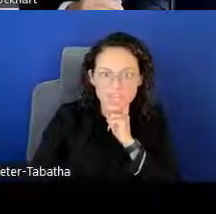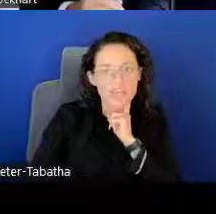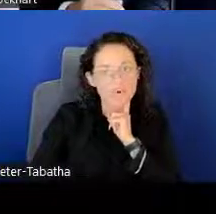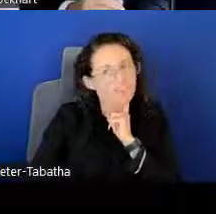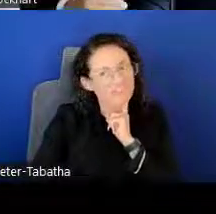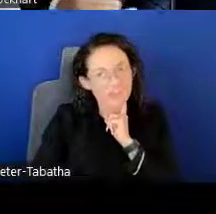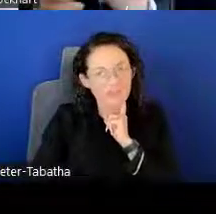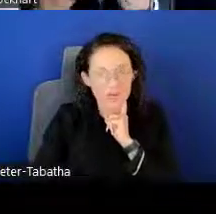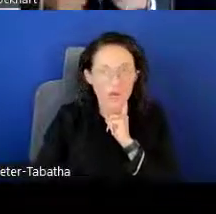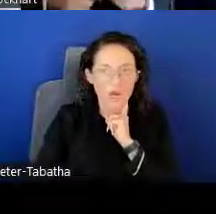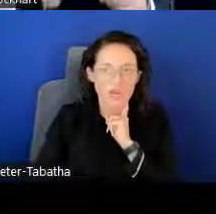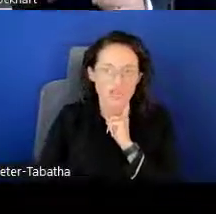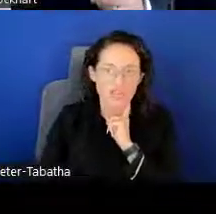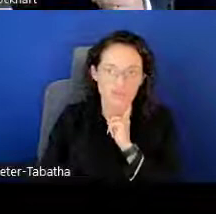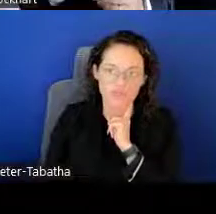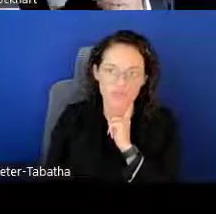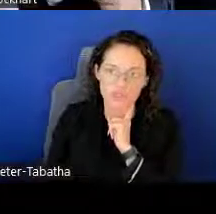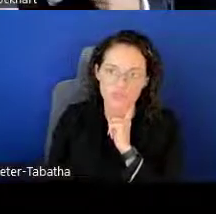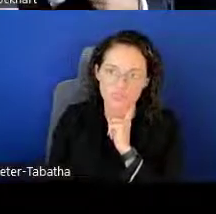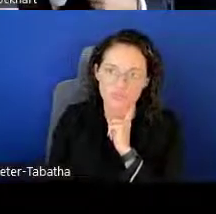and they don't field very well within the reviewers.